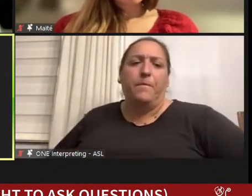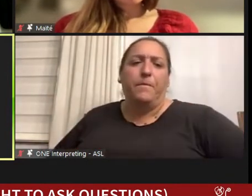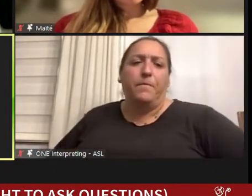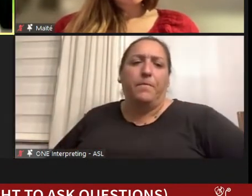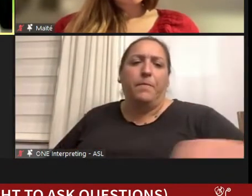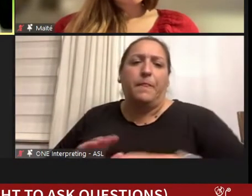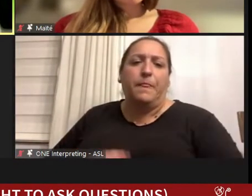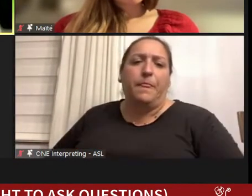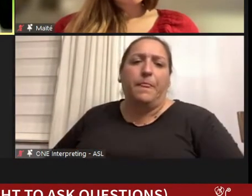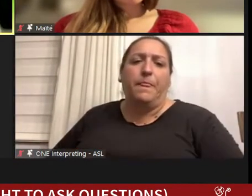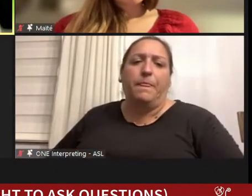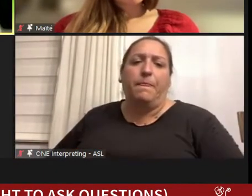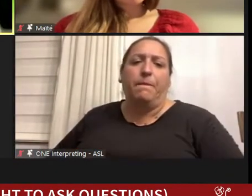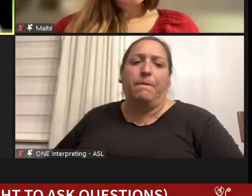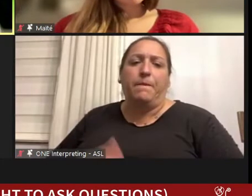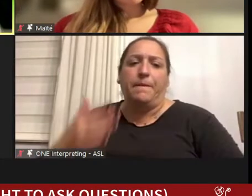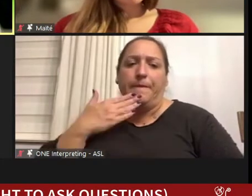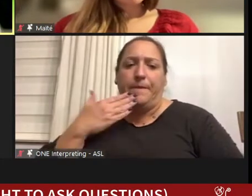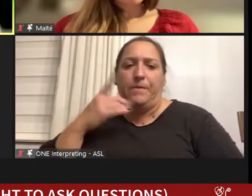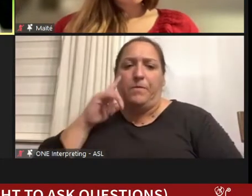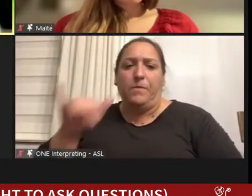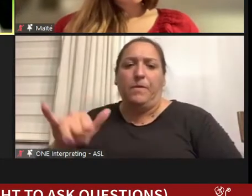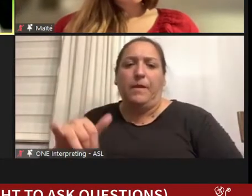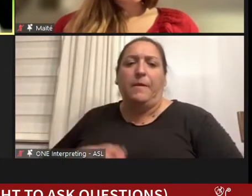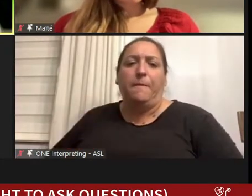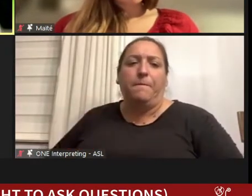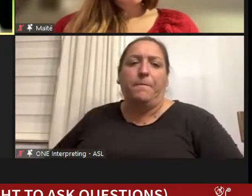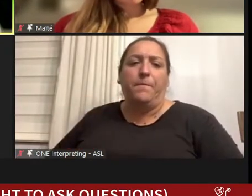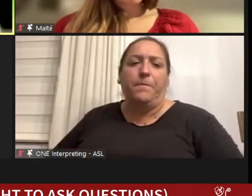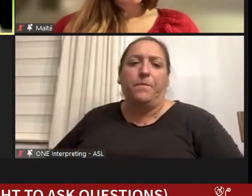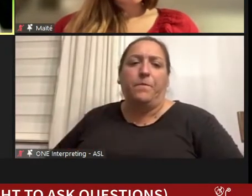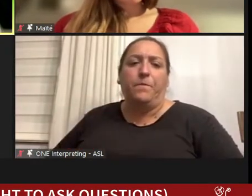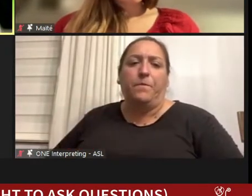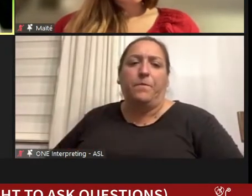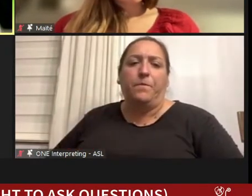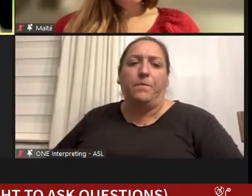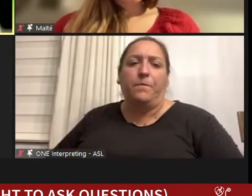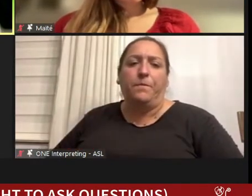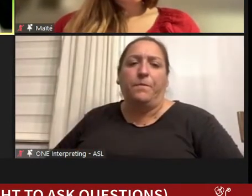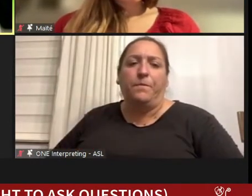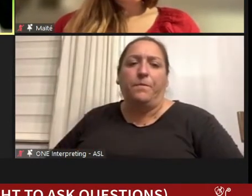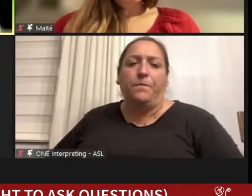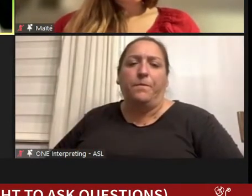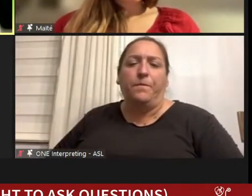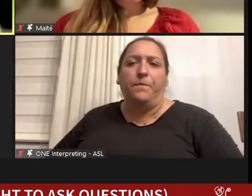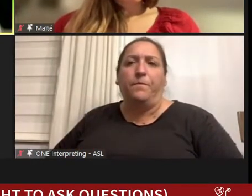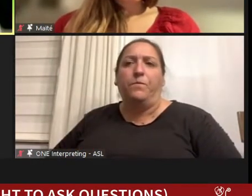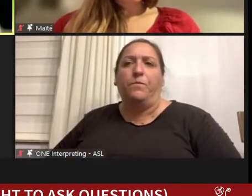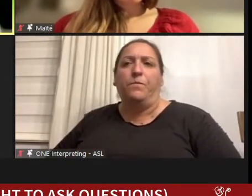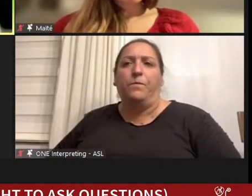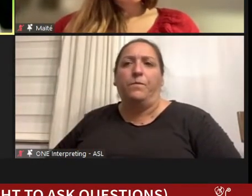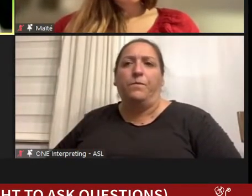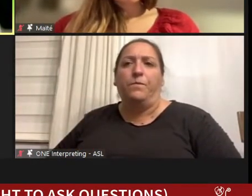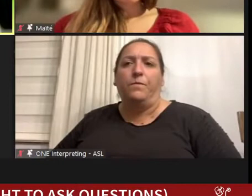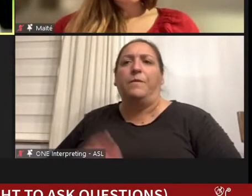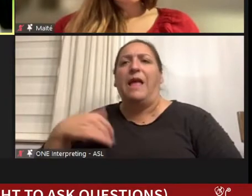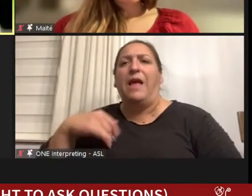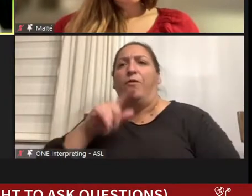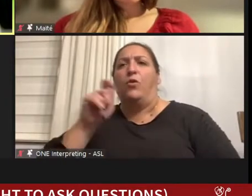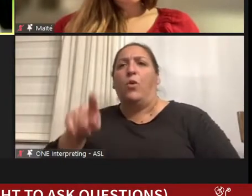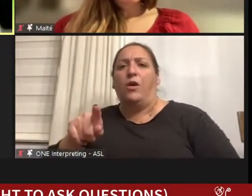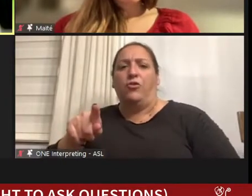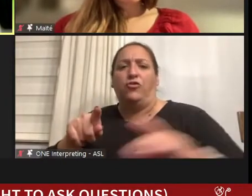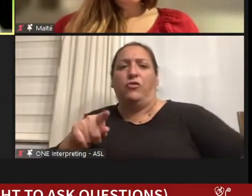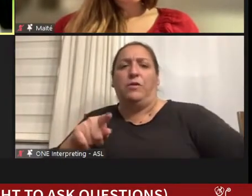Thank you so much, that's really interesting. So, Sharon, we have a question from the chats